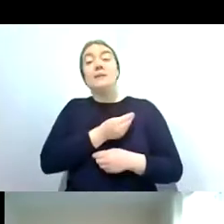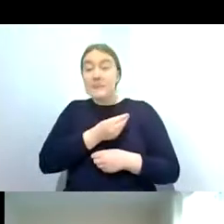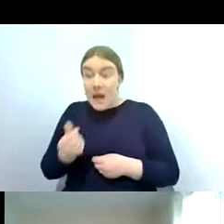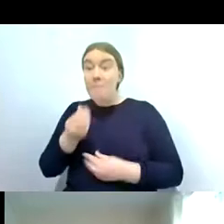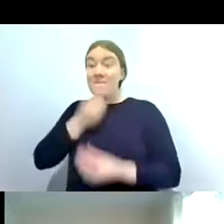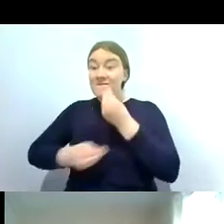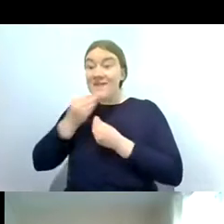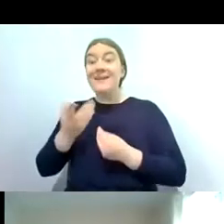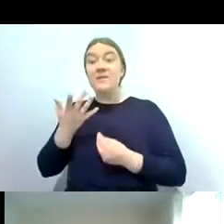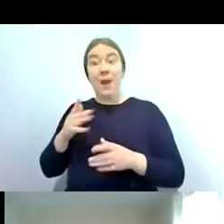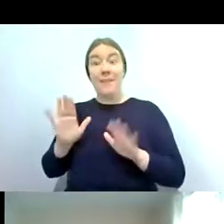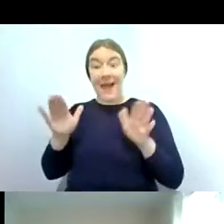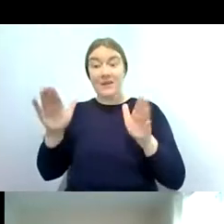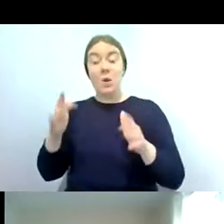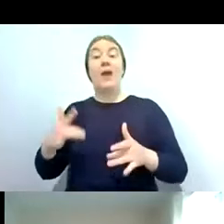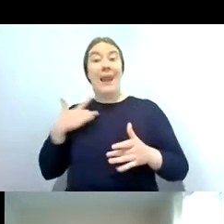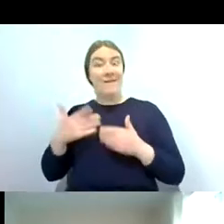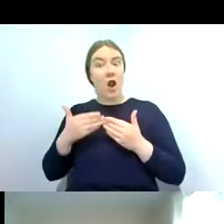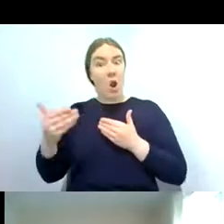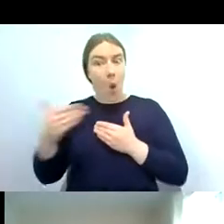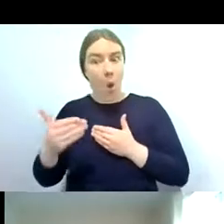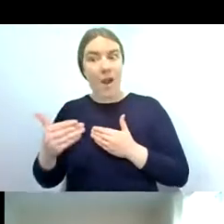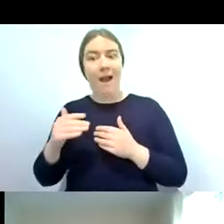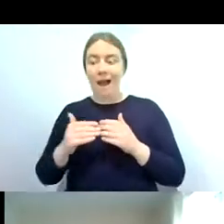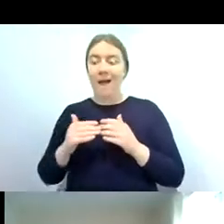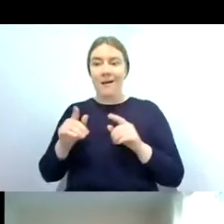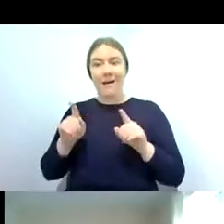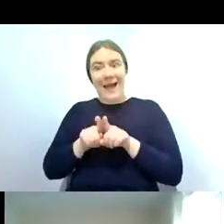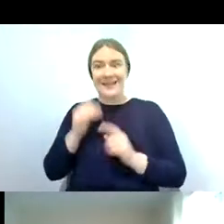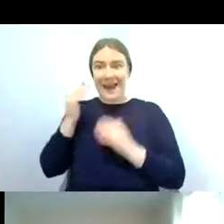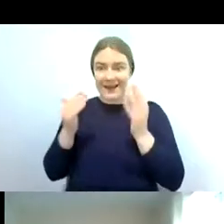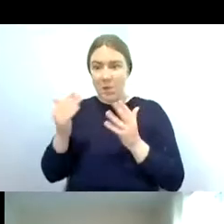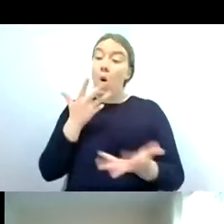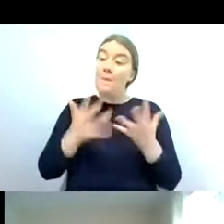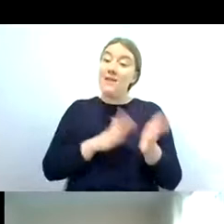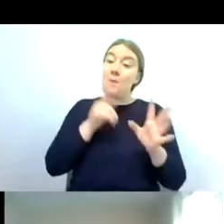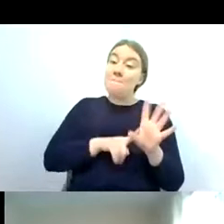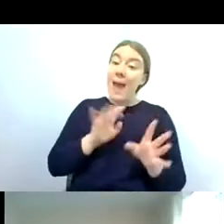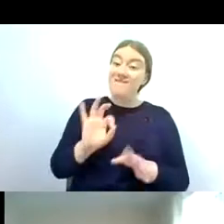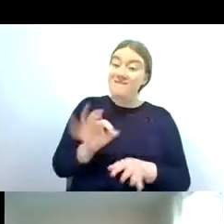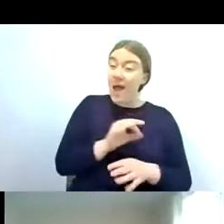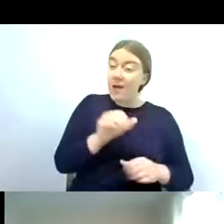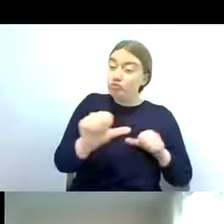and they live longer in this adult state compared to mayflies for example the adults have a very